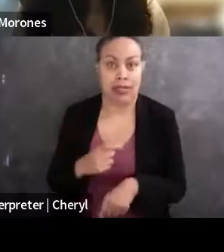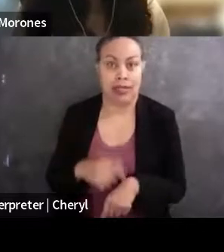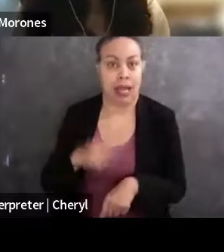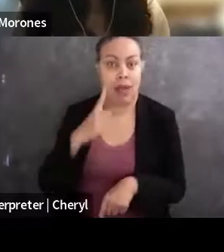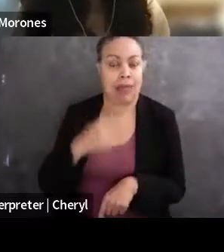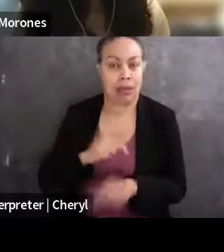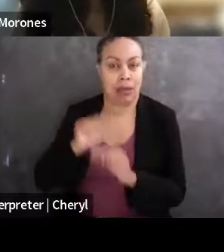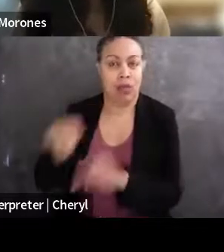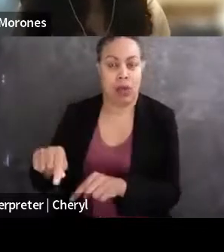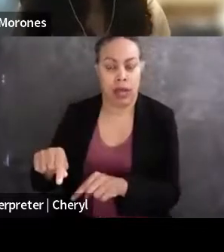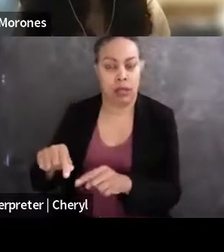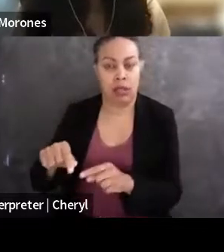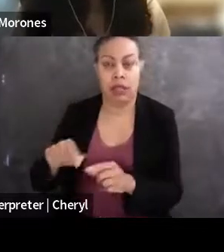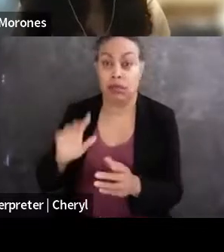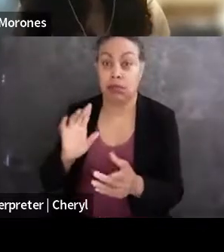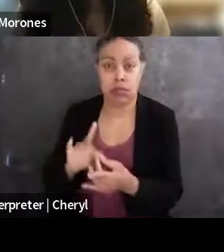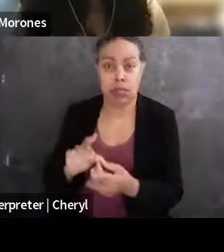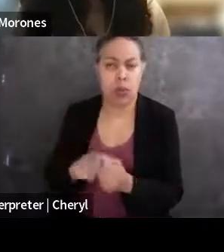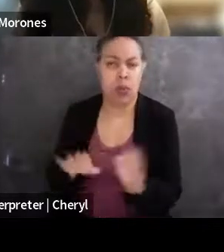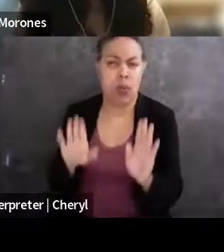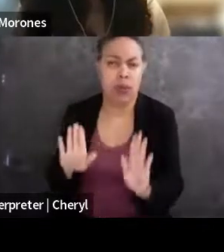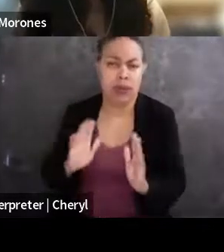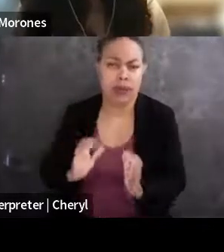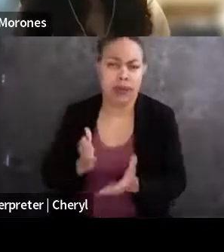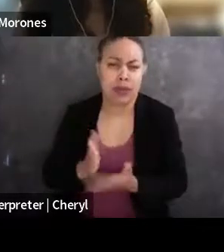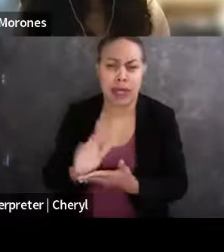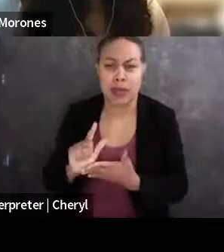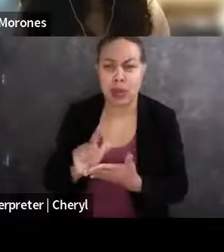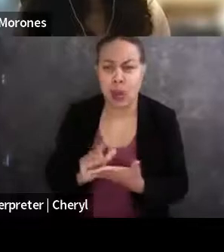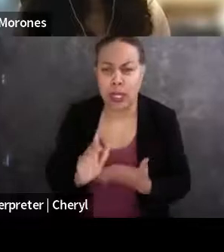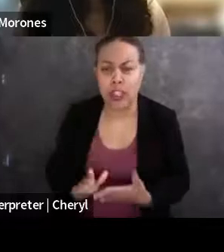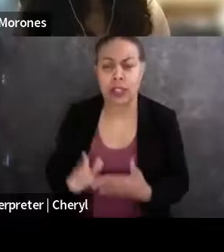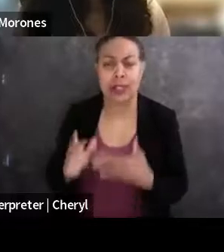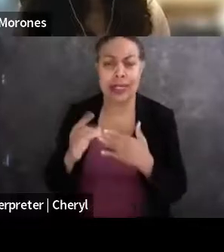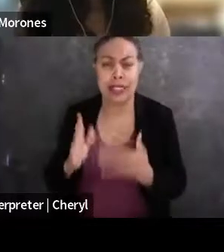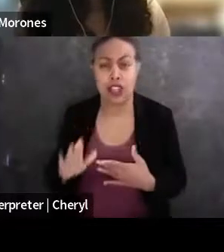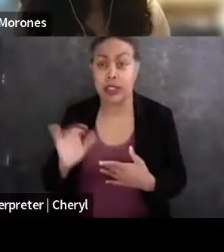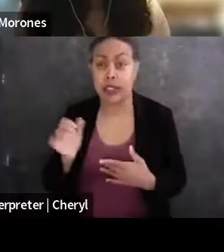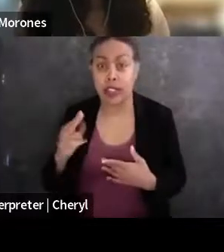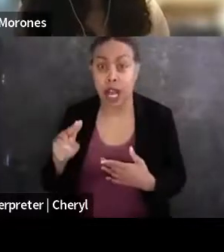with wonderful civil rights lawyers and leaders, John Lewis, Stacey Abrams, you know,